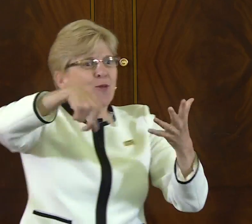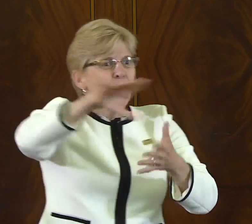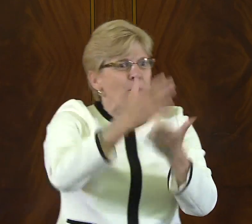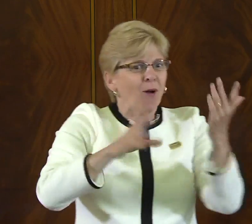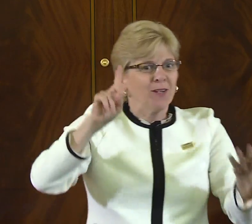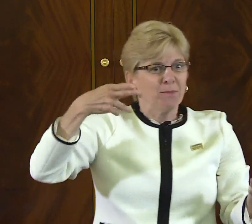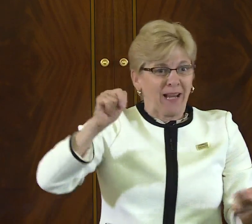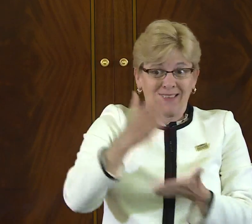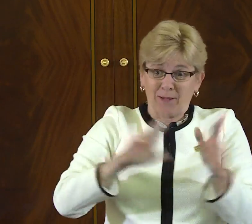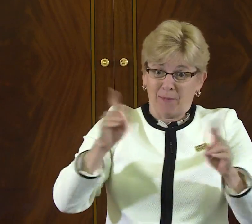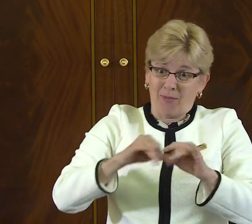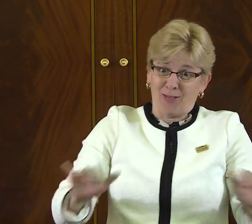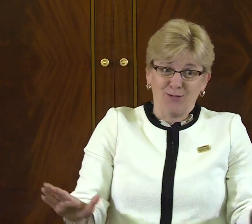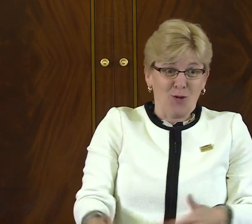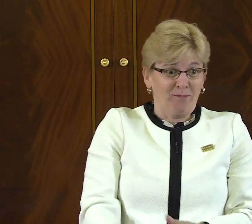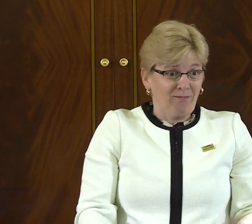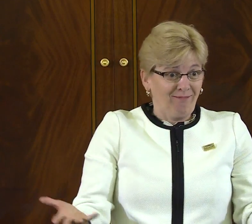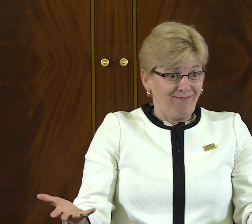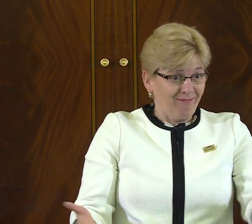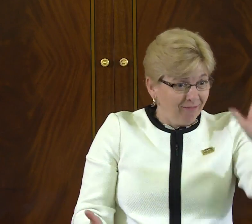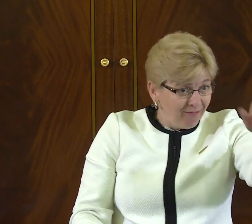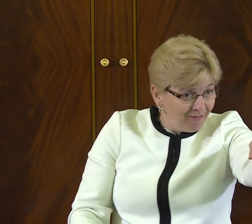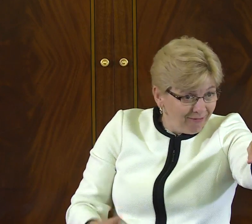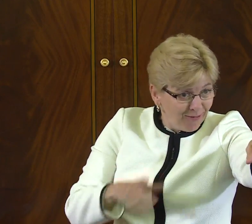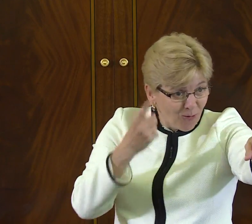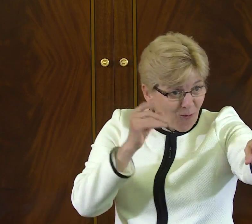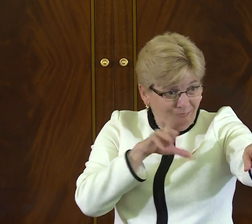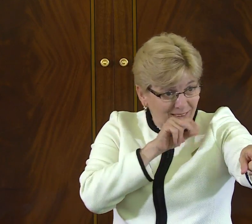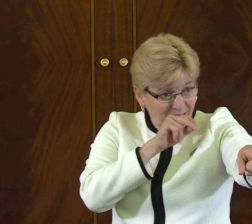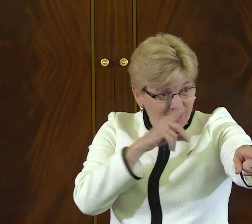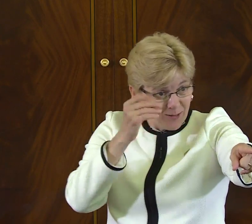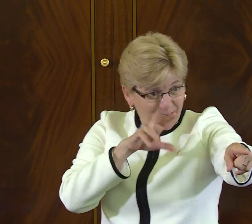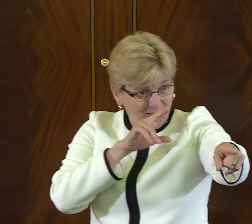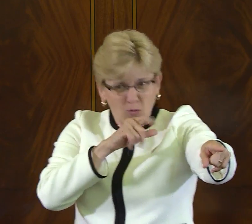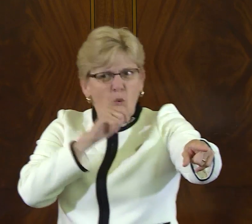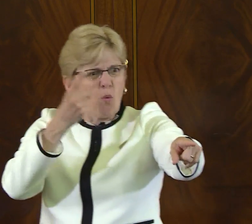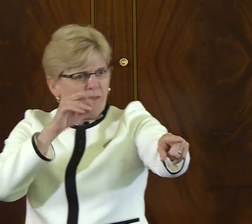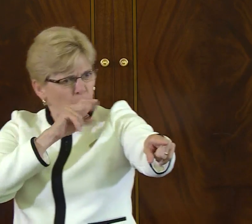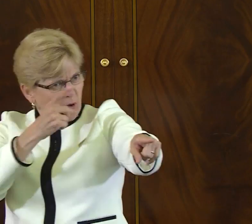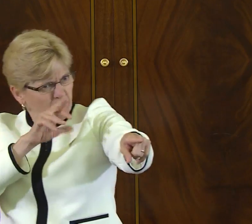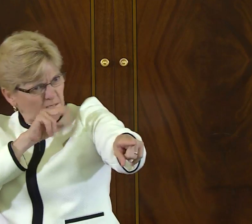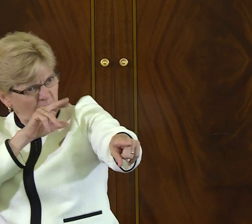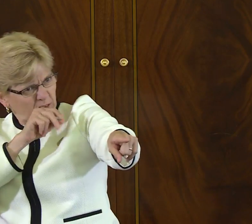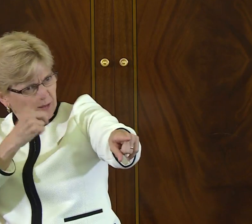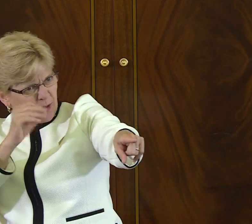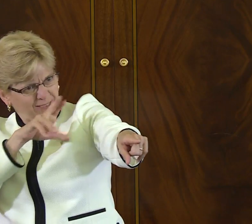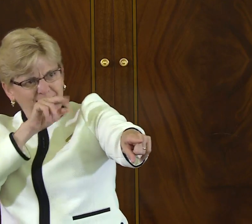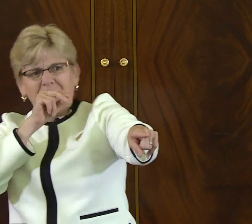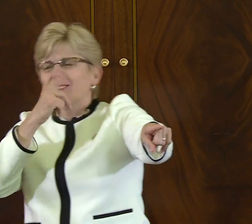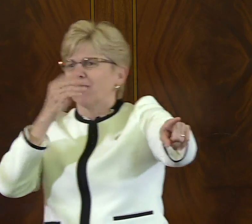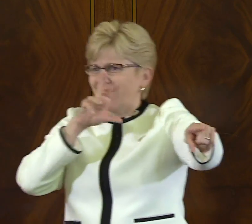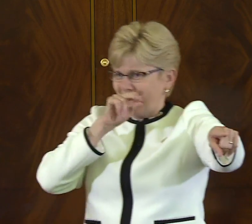Deaf President Now protests began. Many of you in this room were part of the DPN protest.